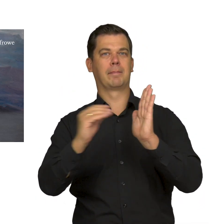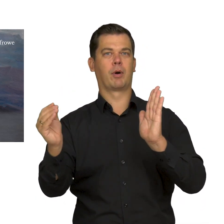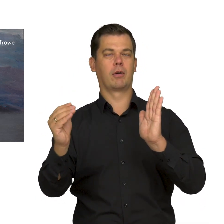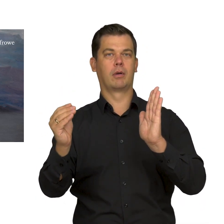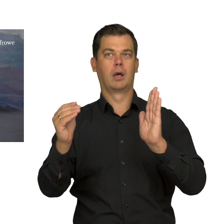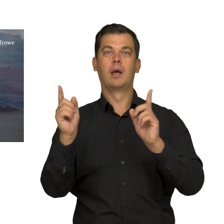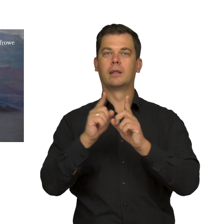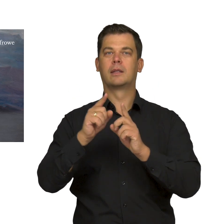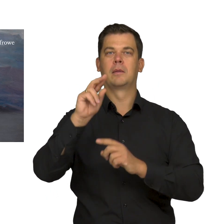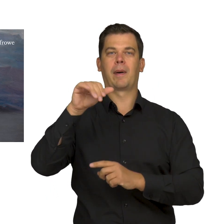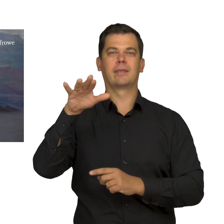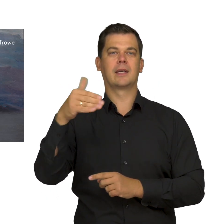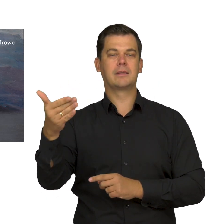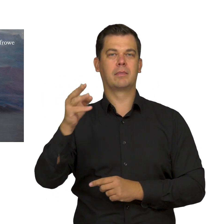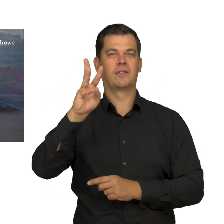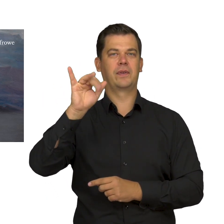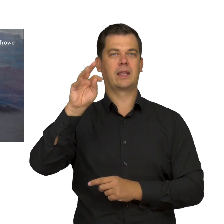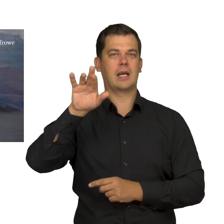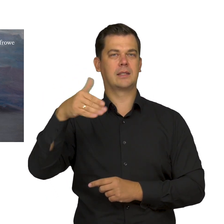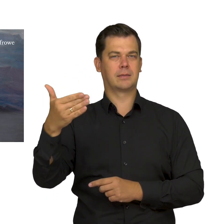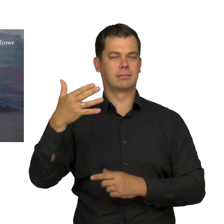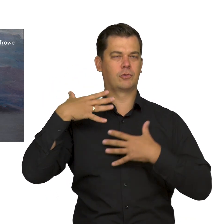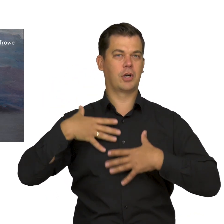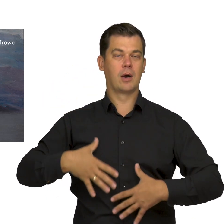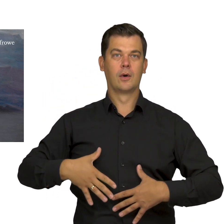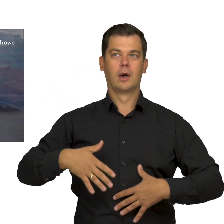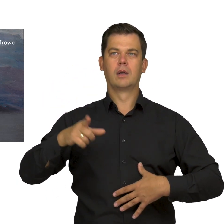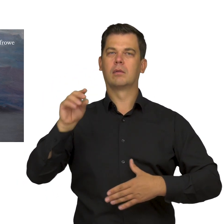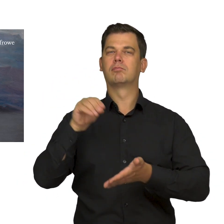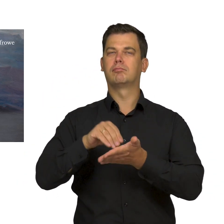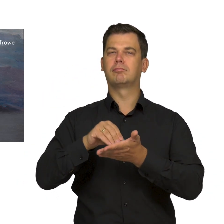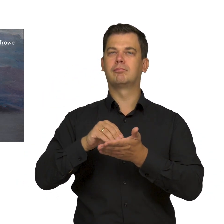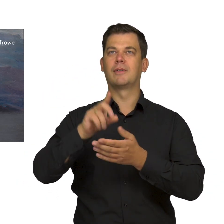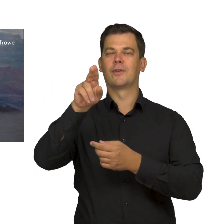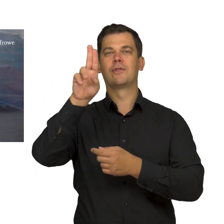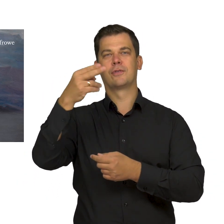as well as pantheism and vitalism that I’ve already mentioned, which are typical for Nordic artists,